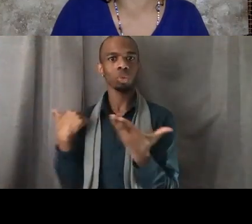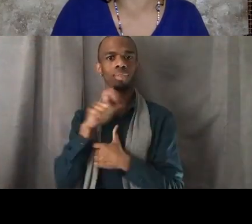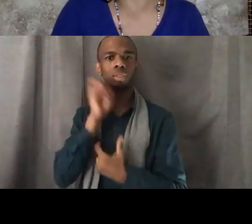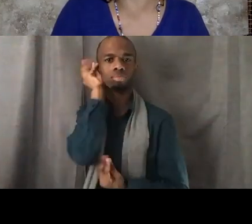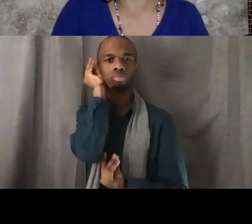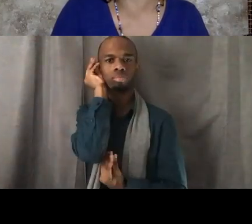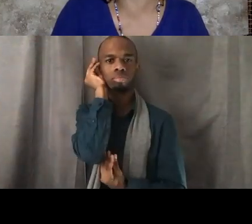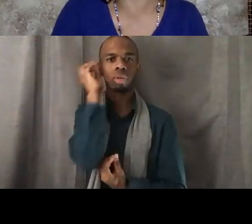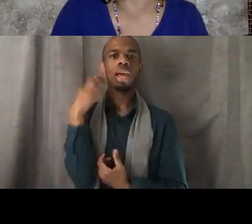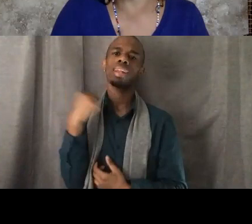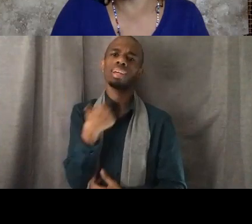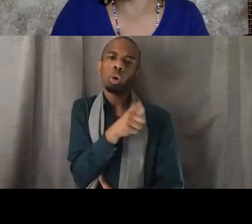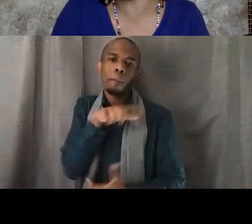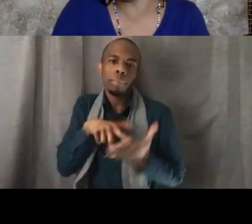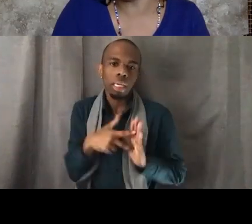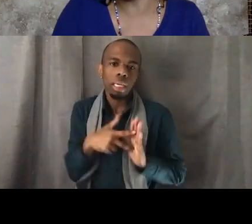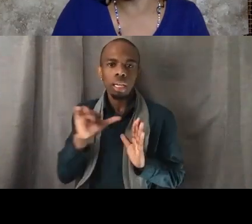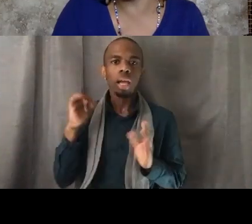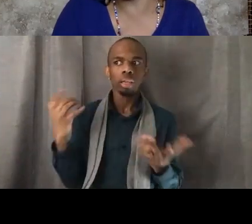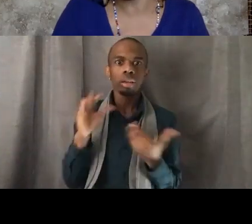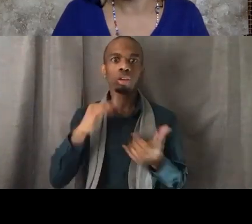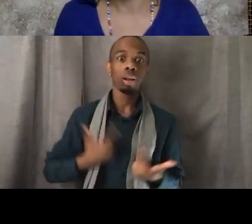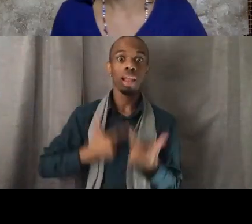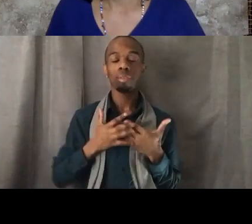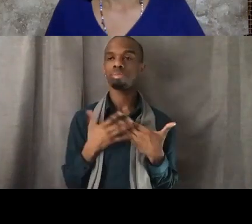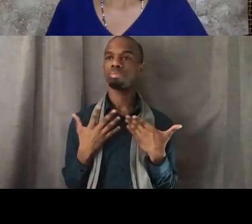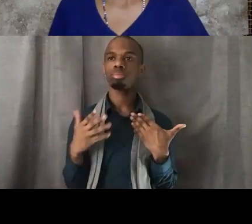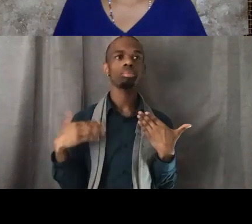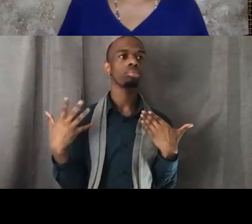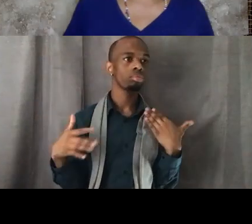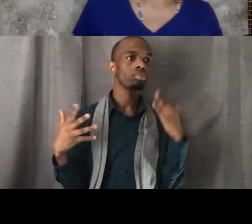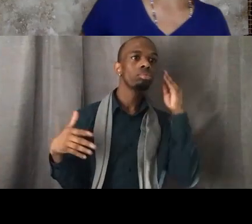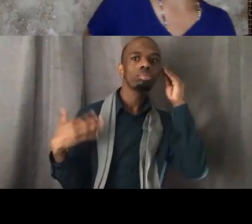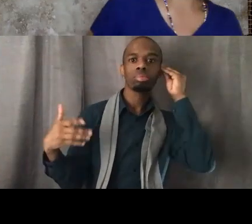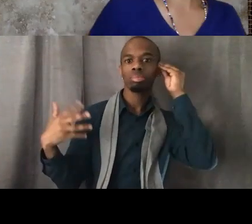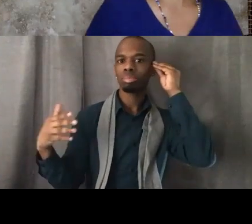of your life I mean over the course of the week, right? So